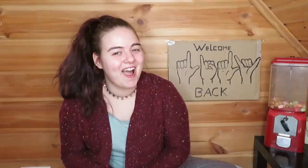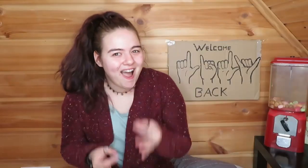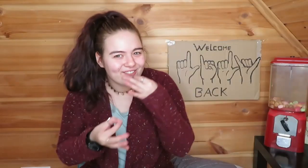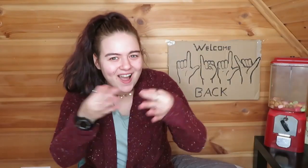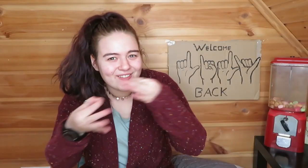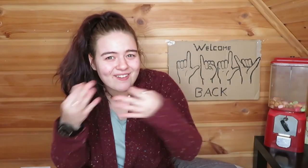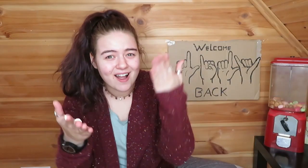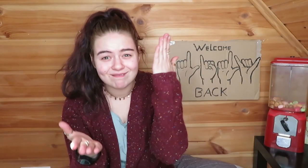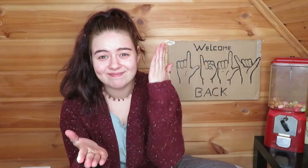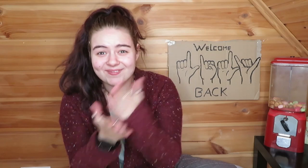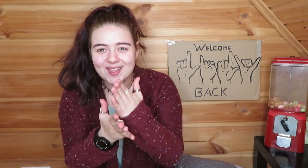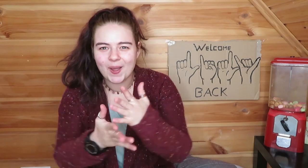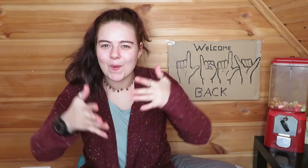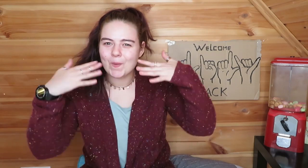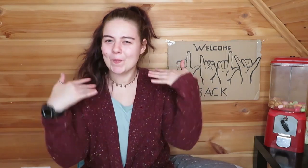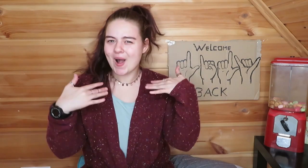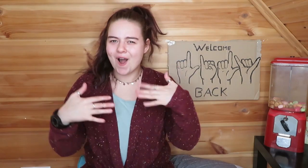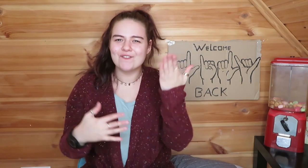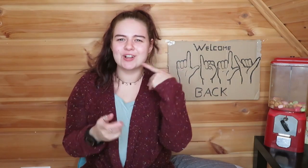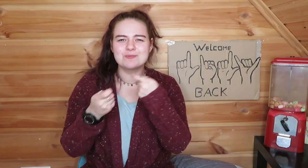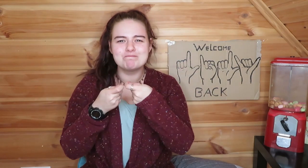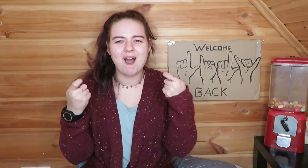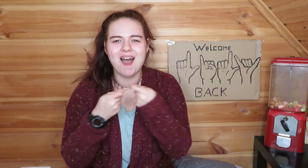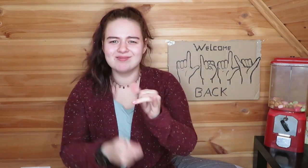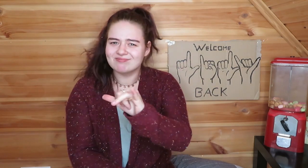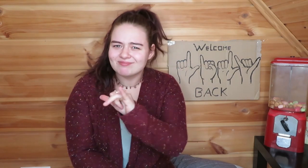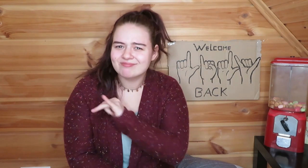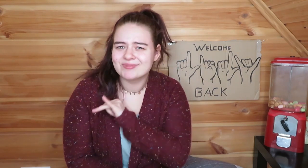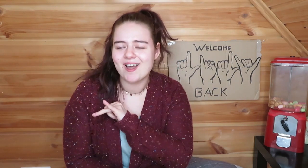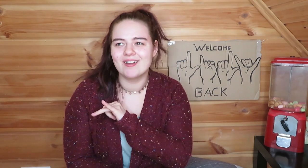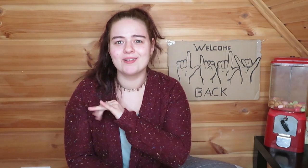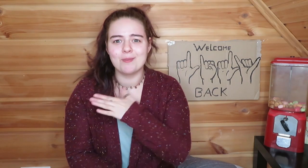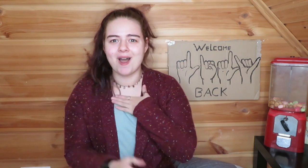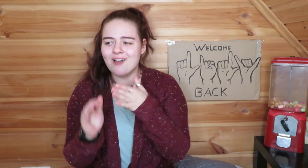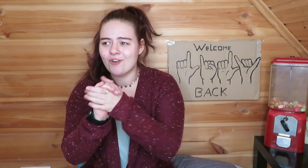Soo now we finished the questions. Wow that was exciting and interesting.